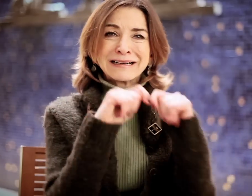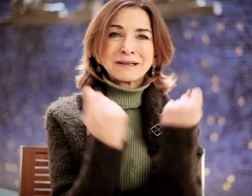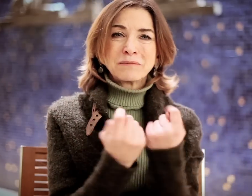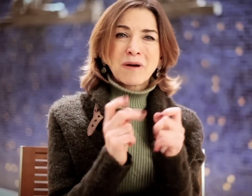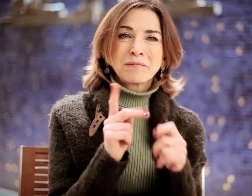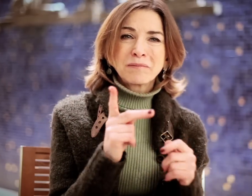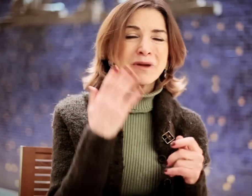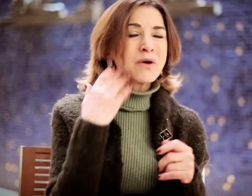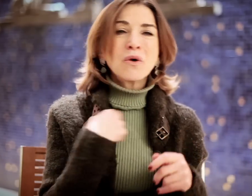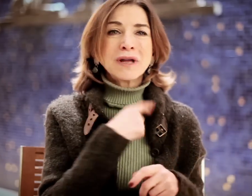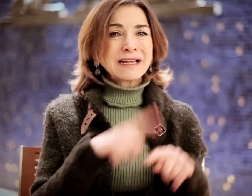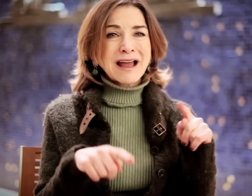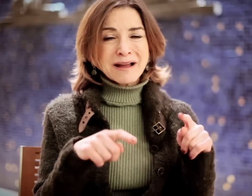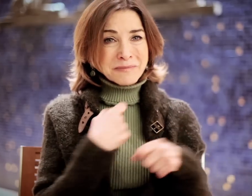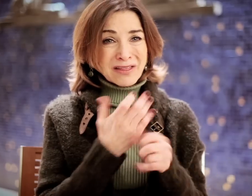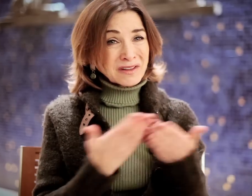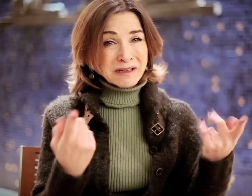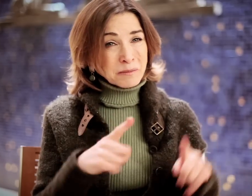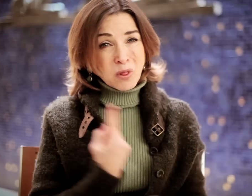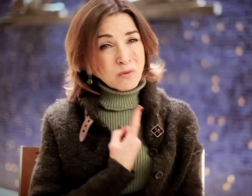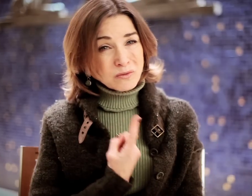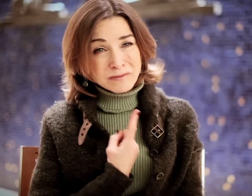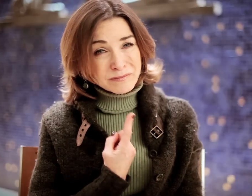...and team up. You know, we can't make things happen alone.